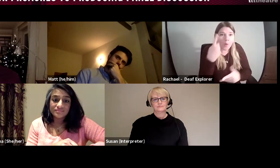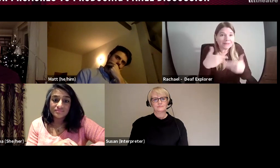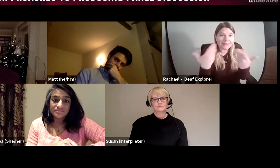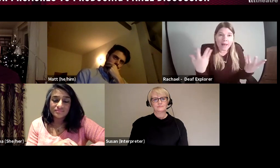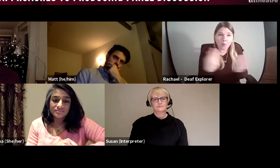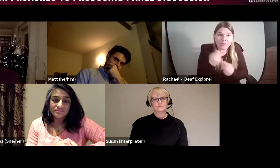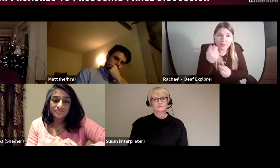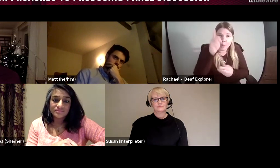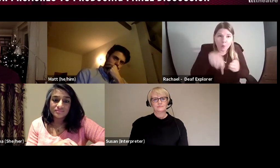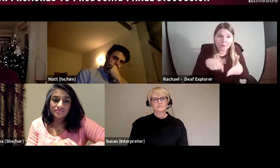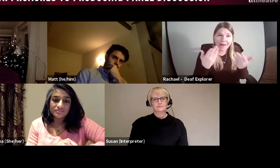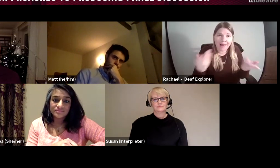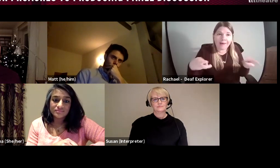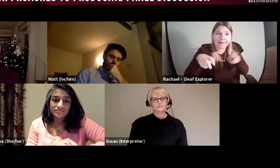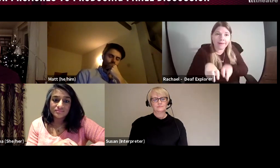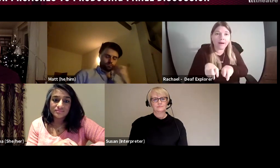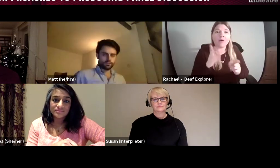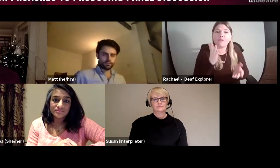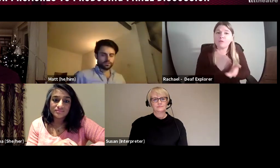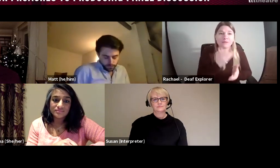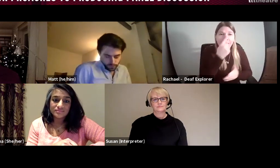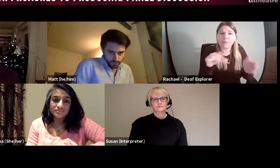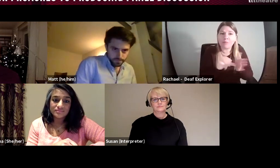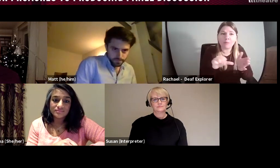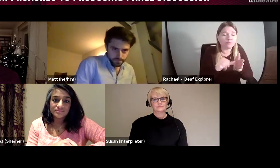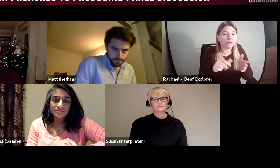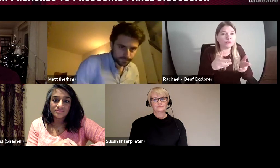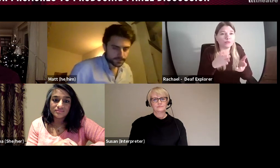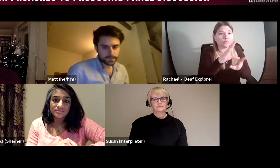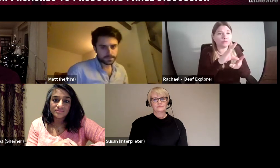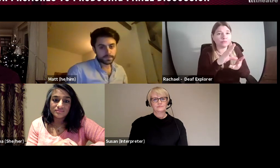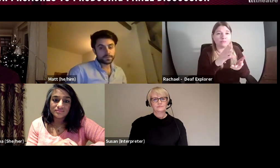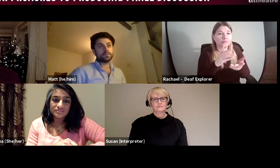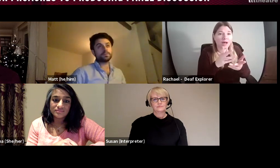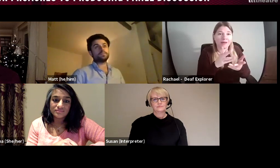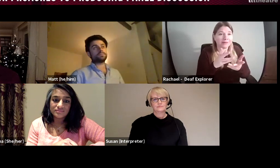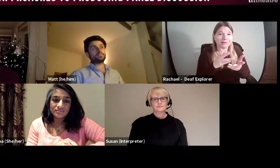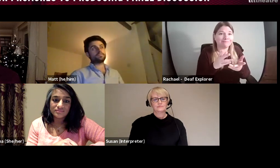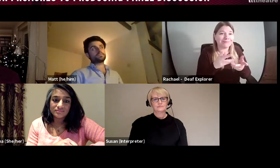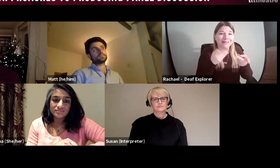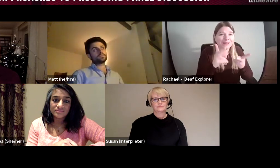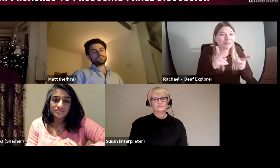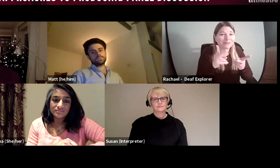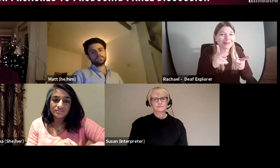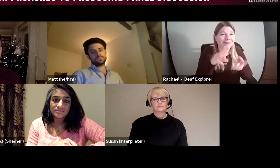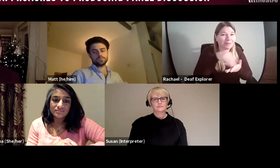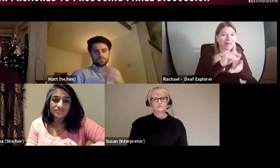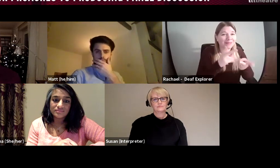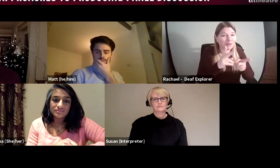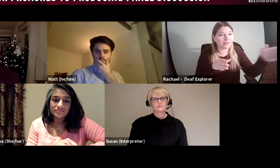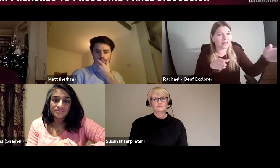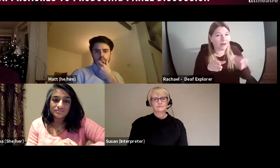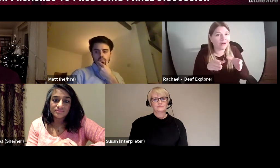project I could work on, can I follow you around for a day, and learn from them. I appreciate who